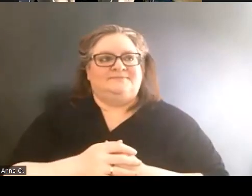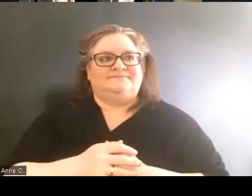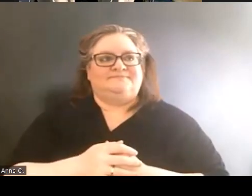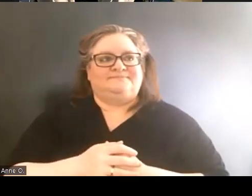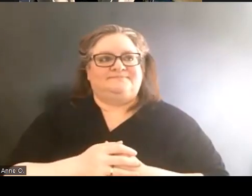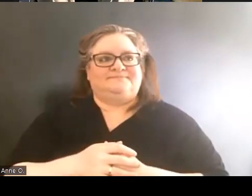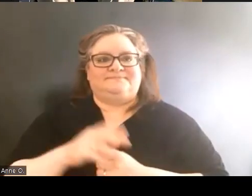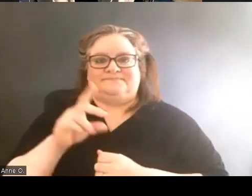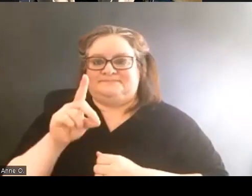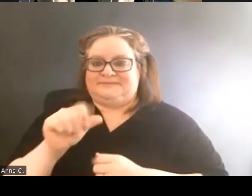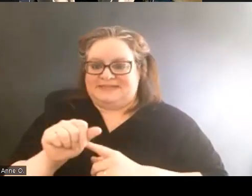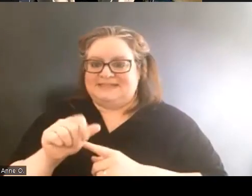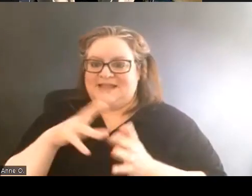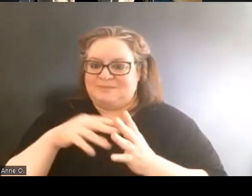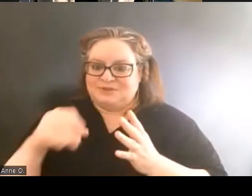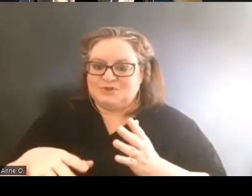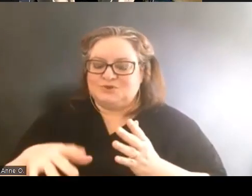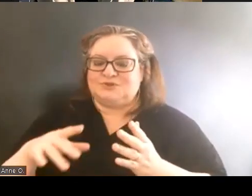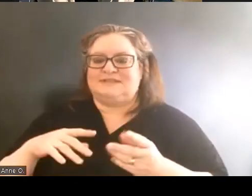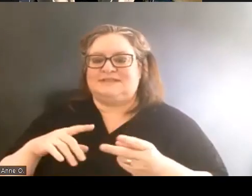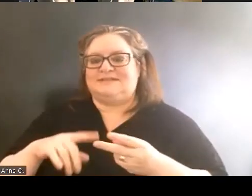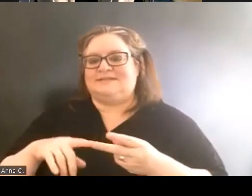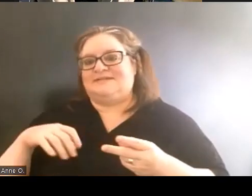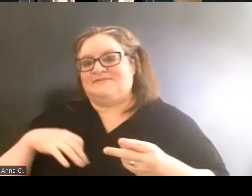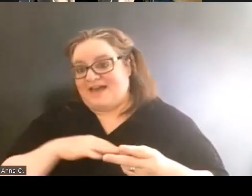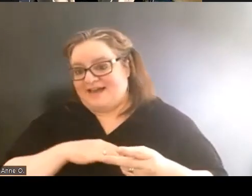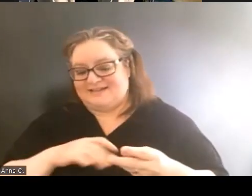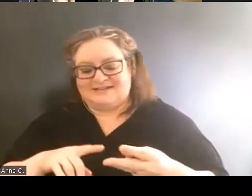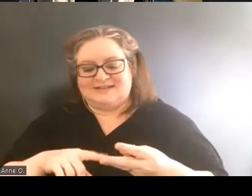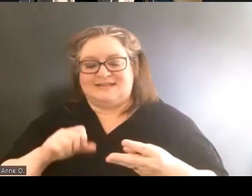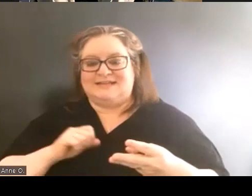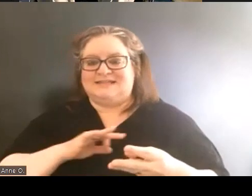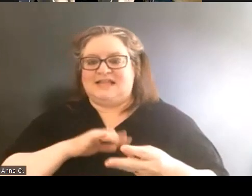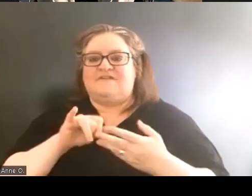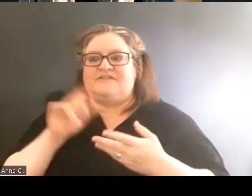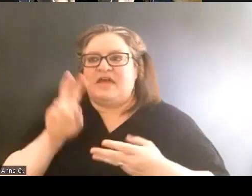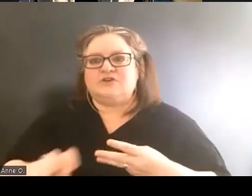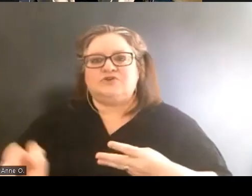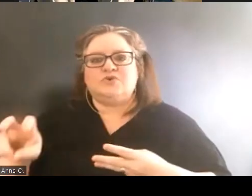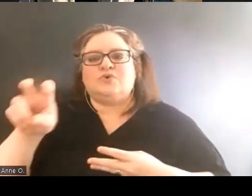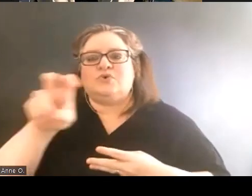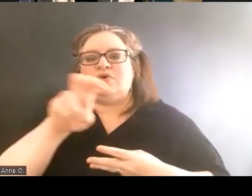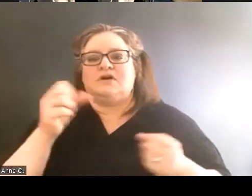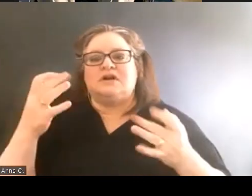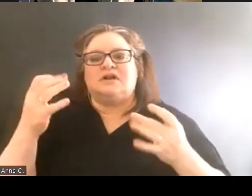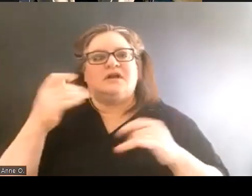faculty and staff who toured a number of spaces on campus